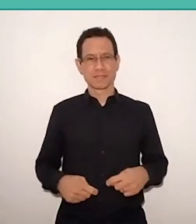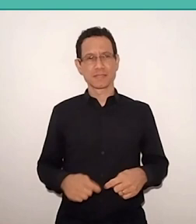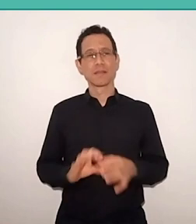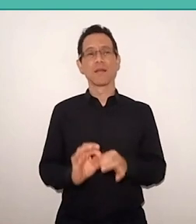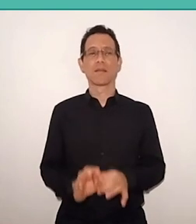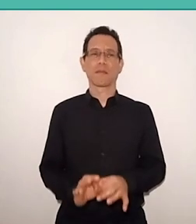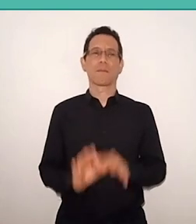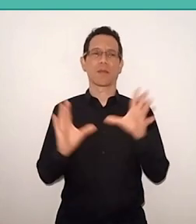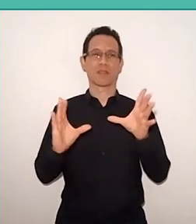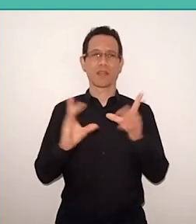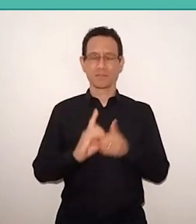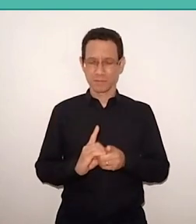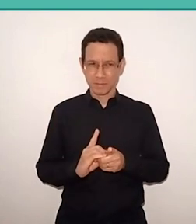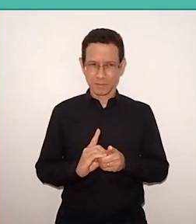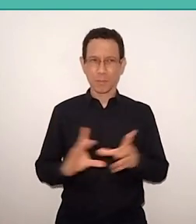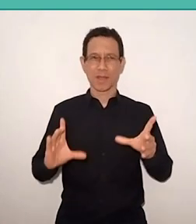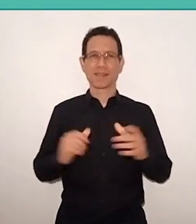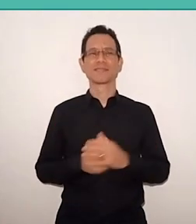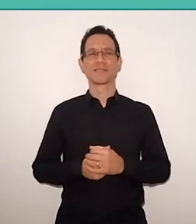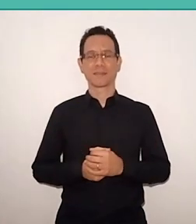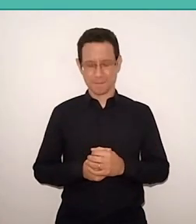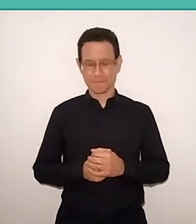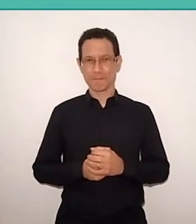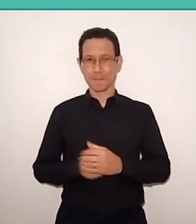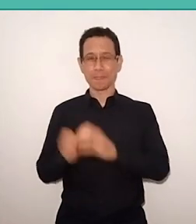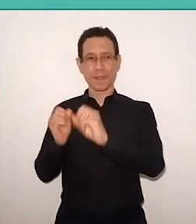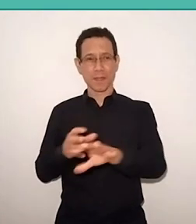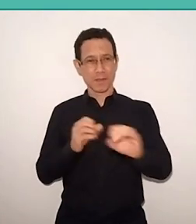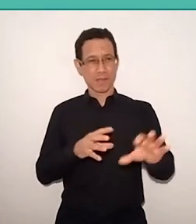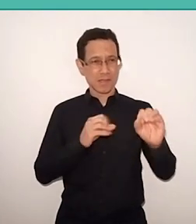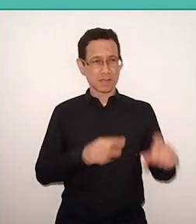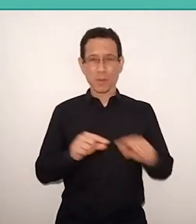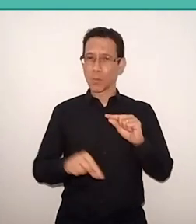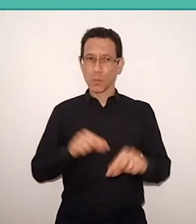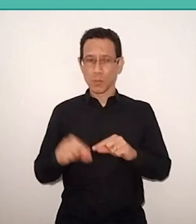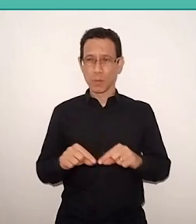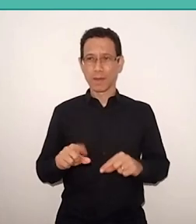Education is not just a provider from human resources to the economy,